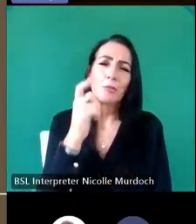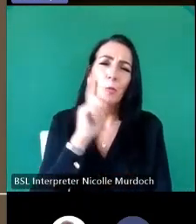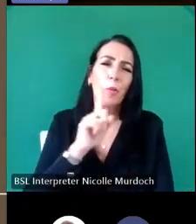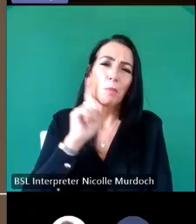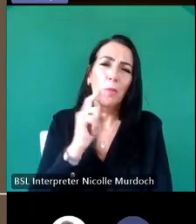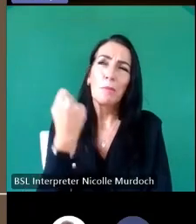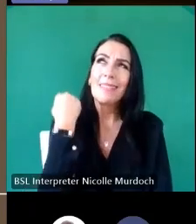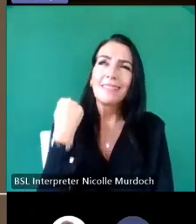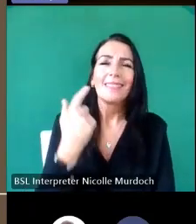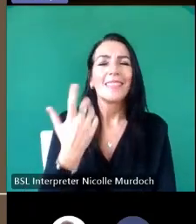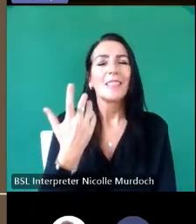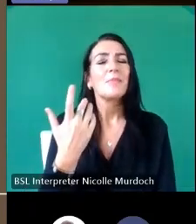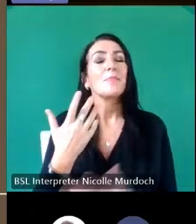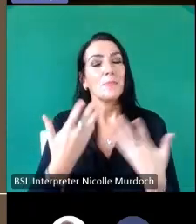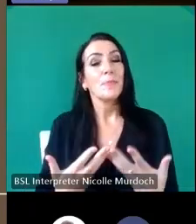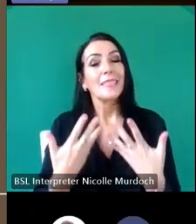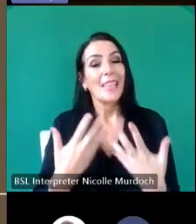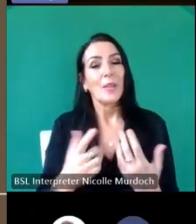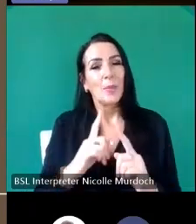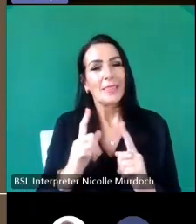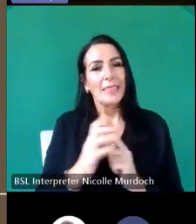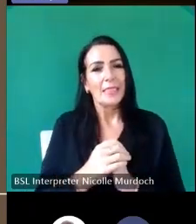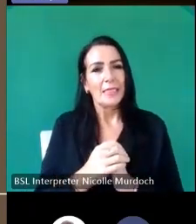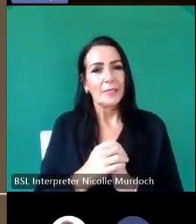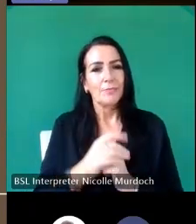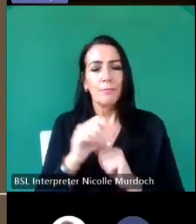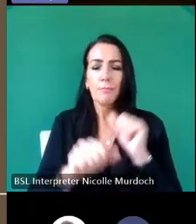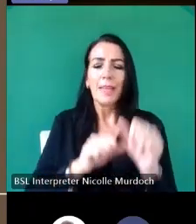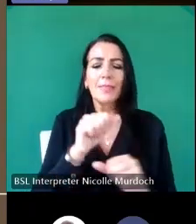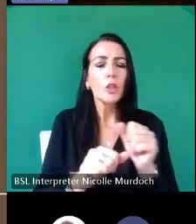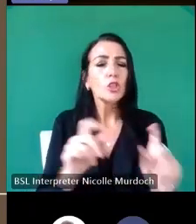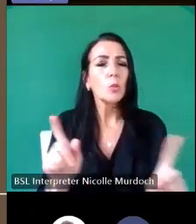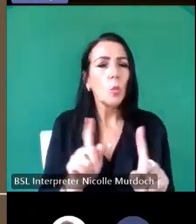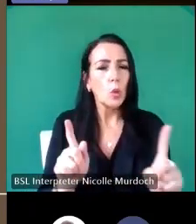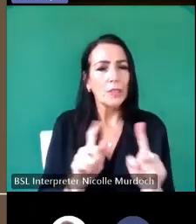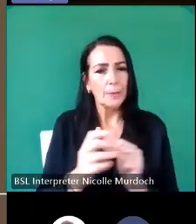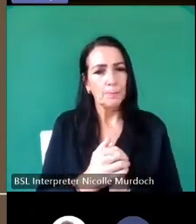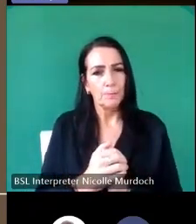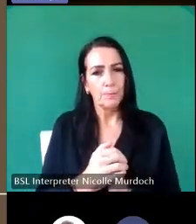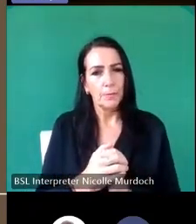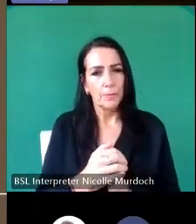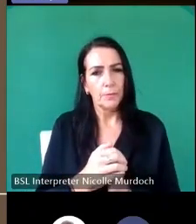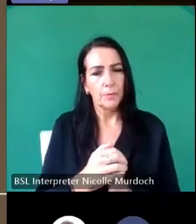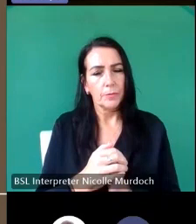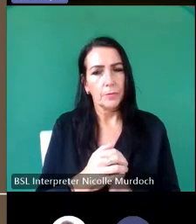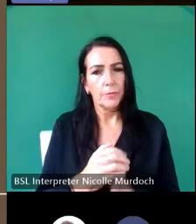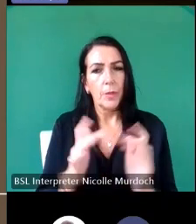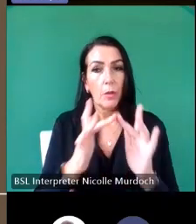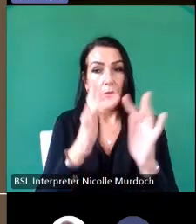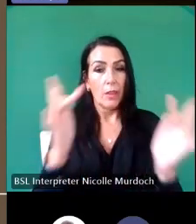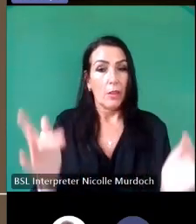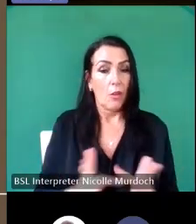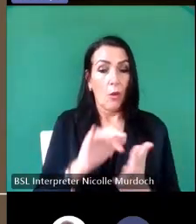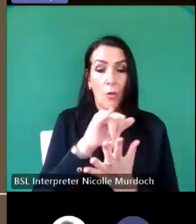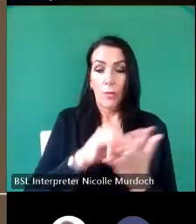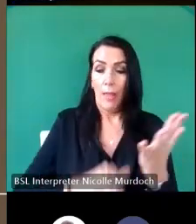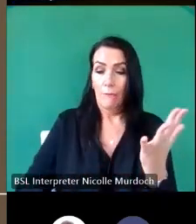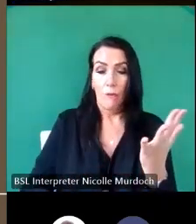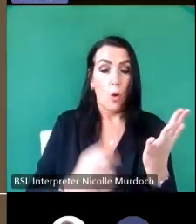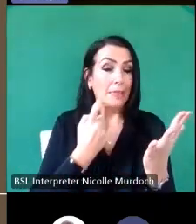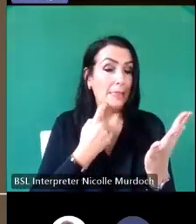present um what is our methodology we have a a simple online form next slide please uh with a